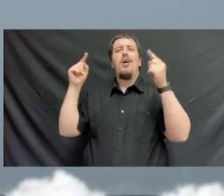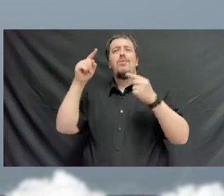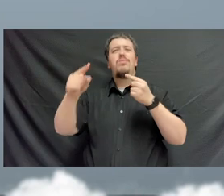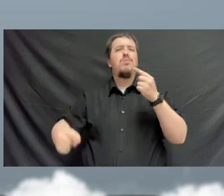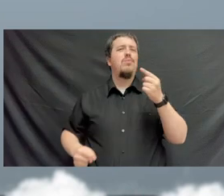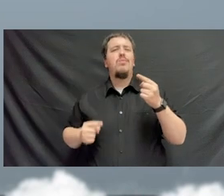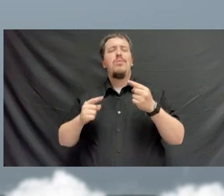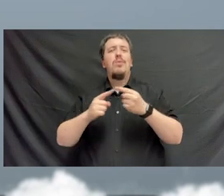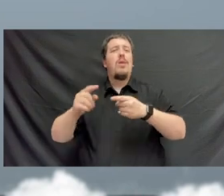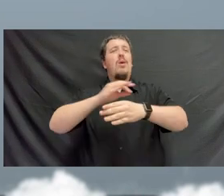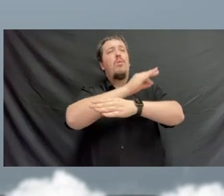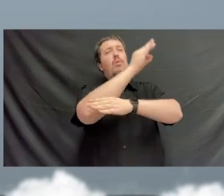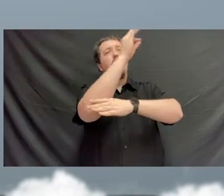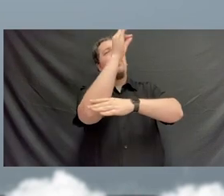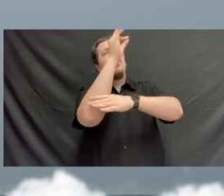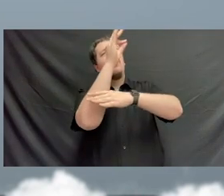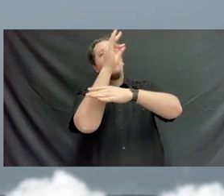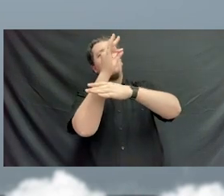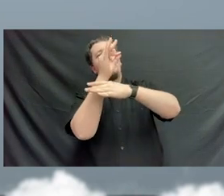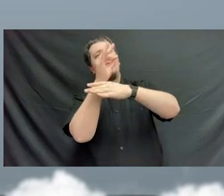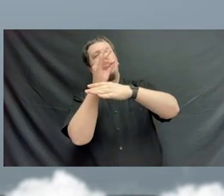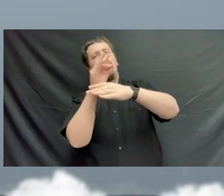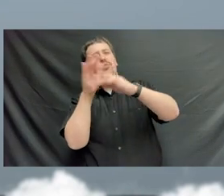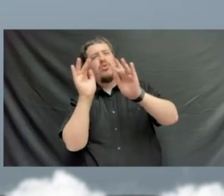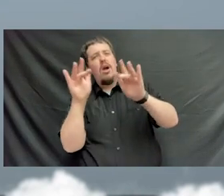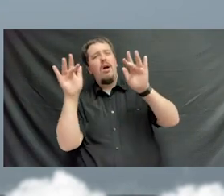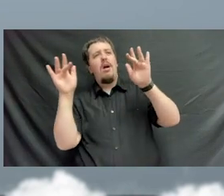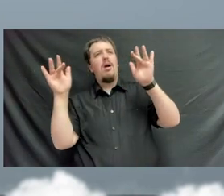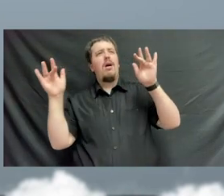At the twilight's last gleaming